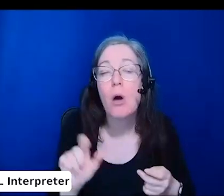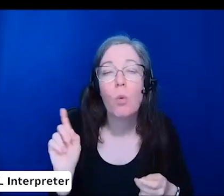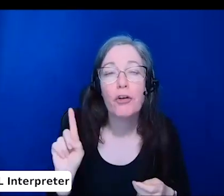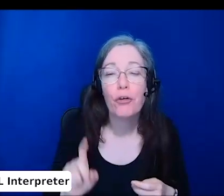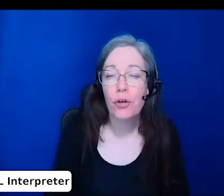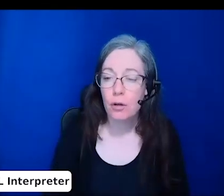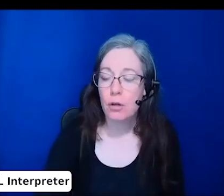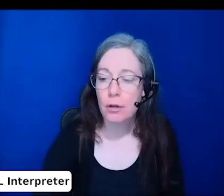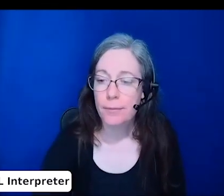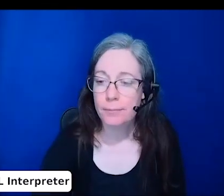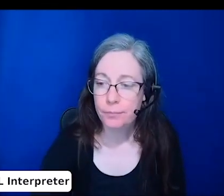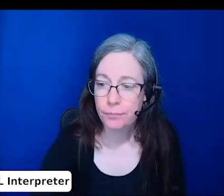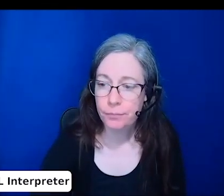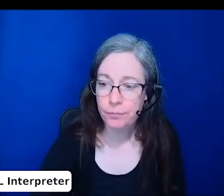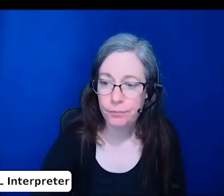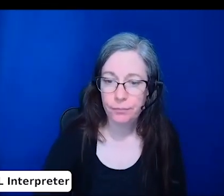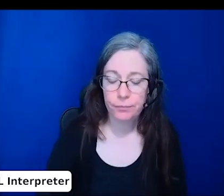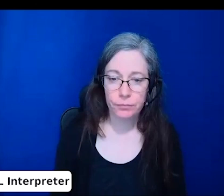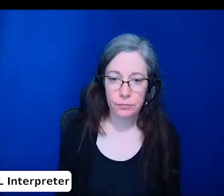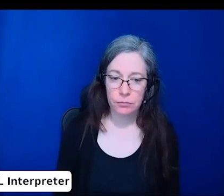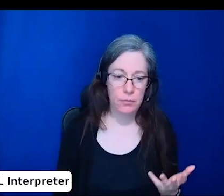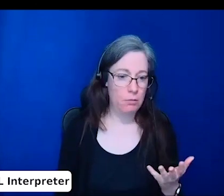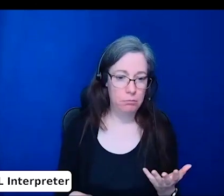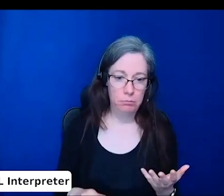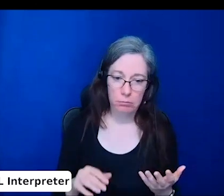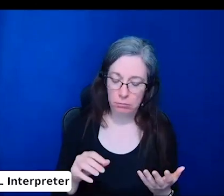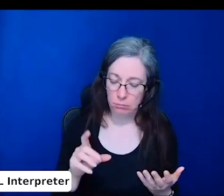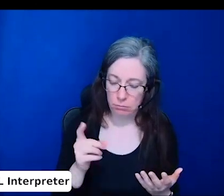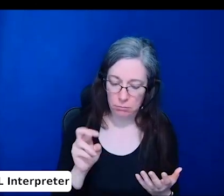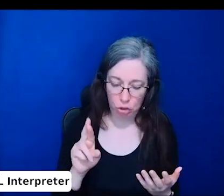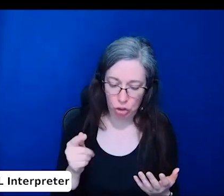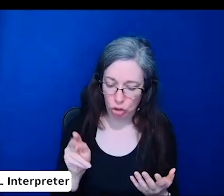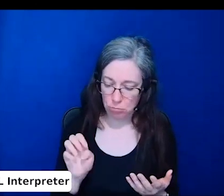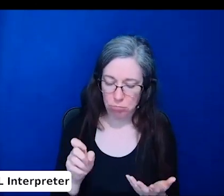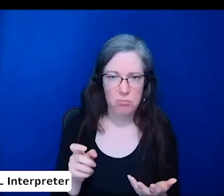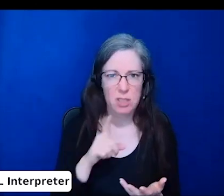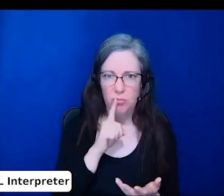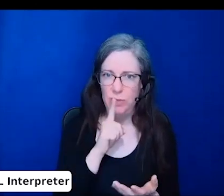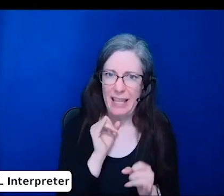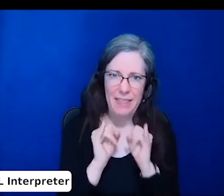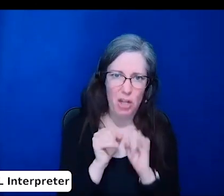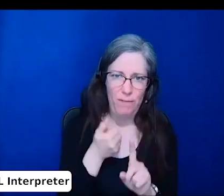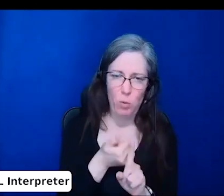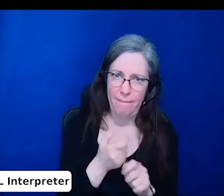I think interviewers are just the first step. I think the broader issue here is the attitude